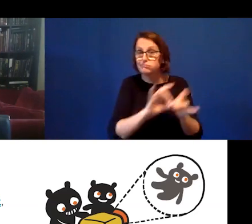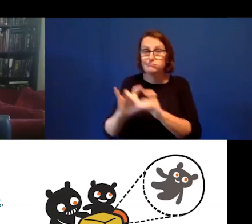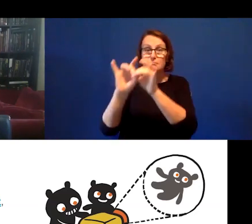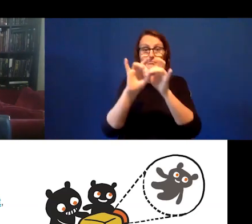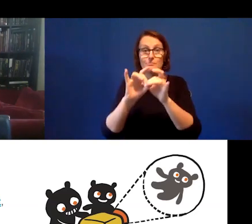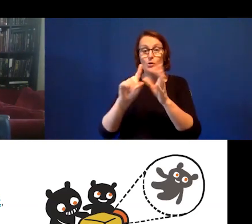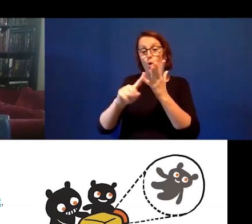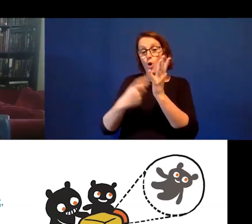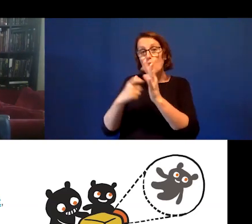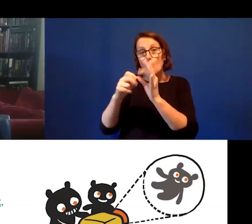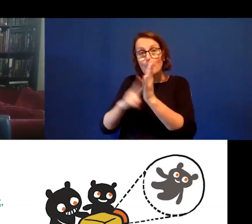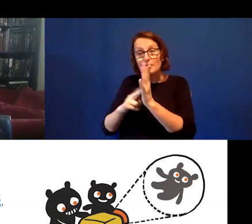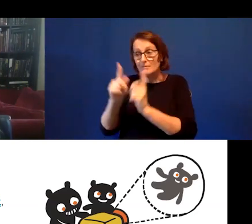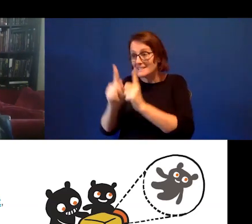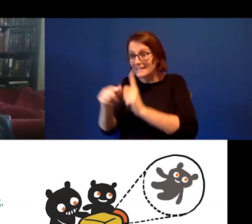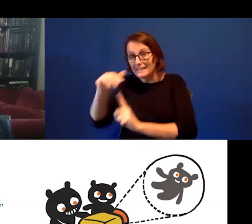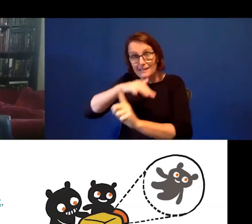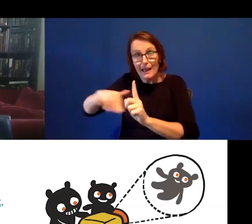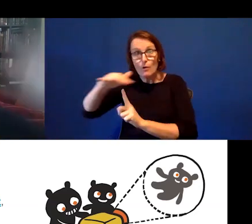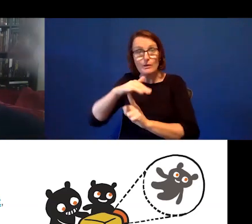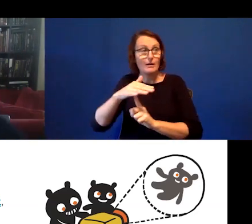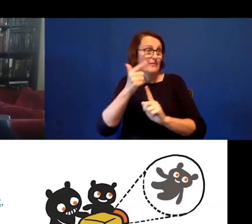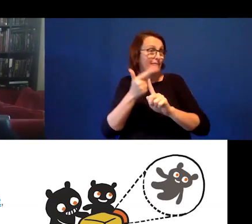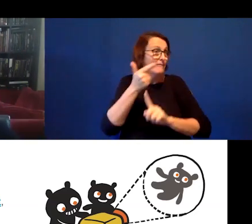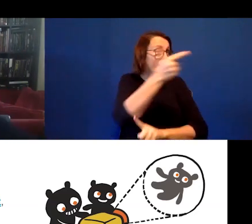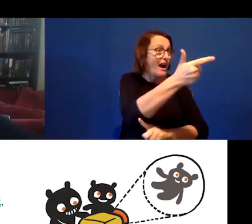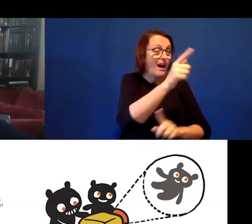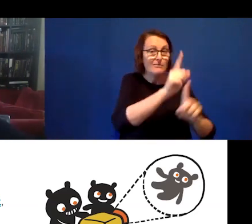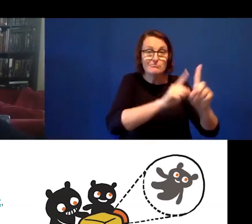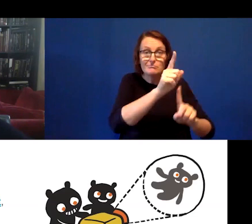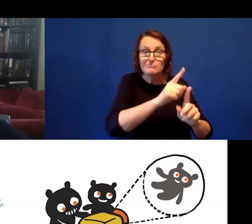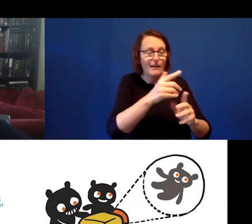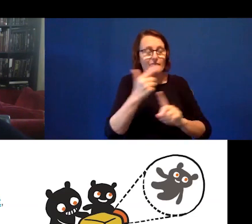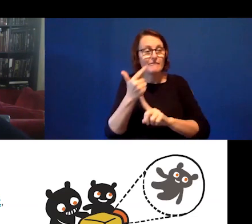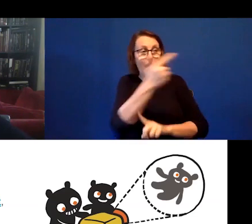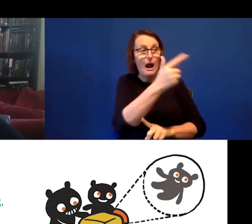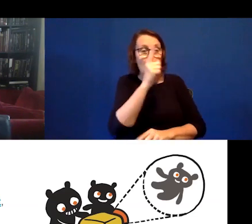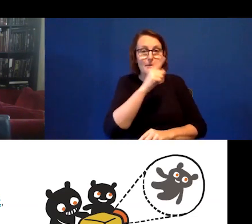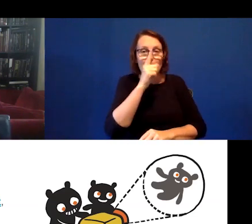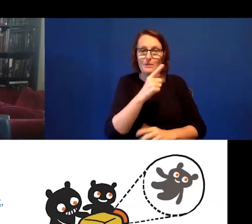and remote artists, you with krk with artists usually house bound and those who aren't.